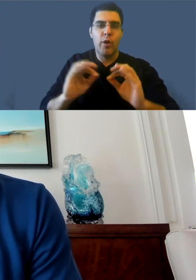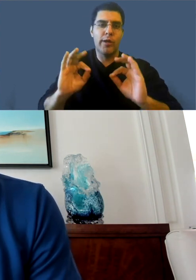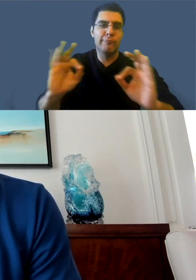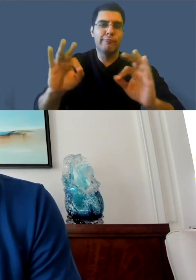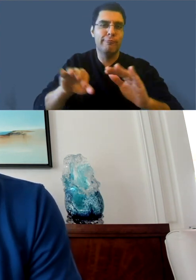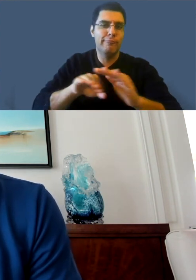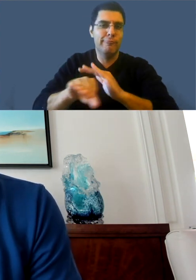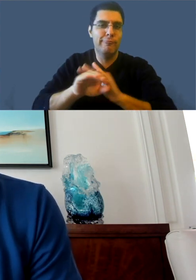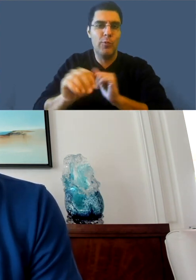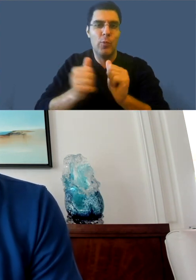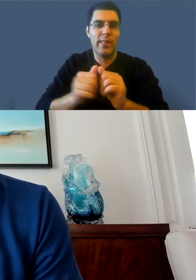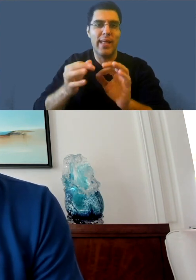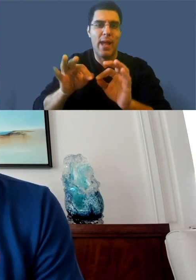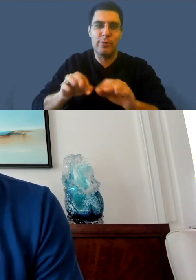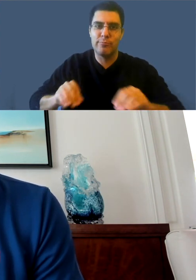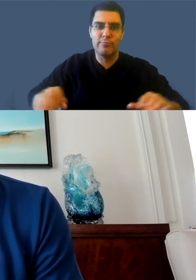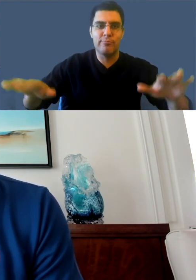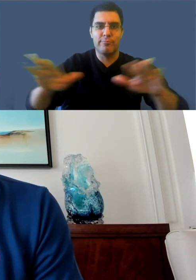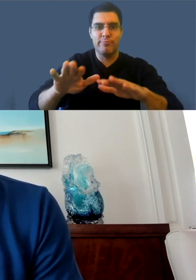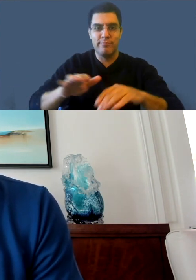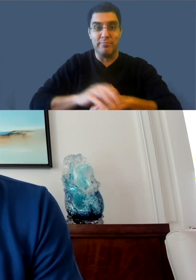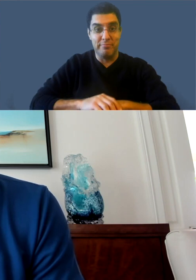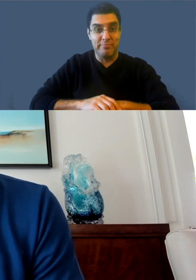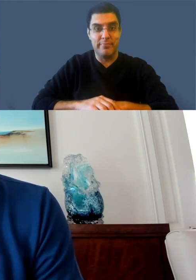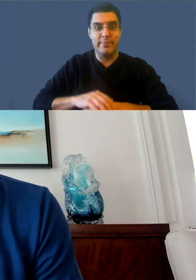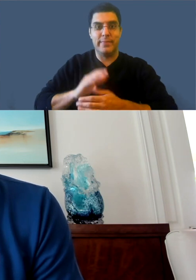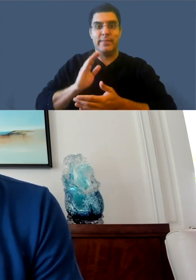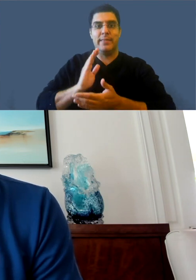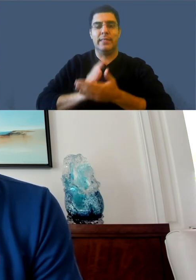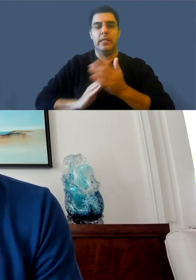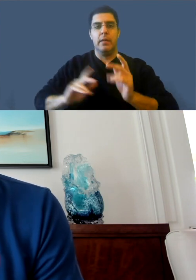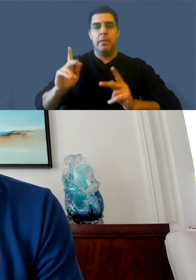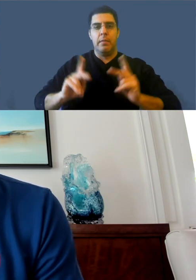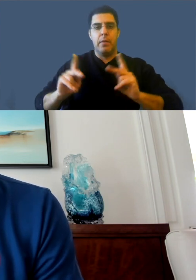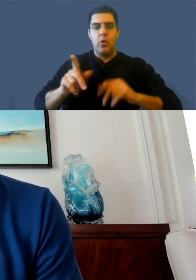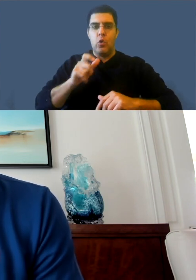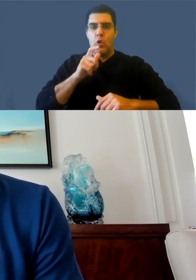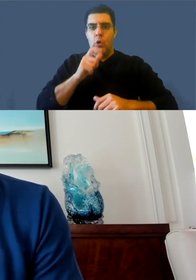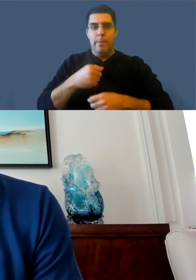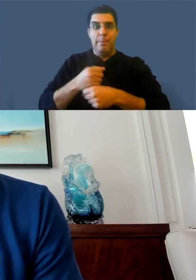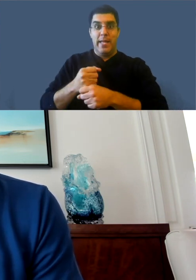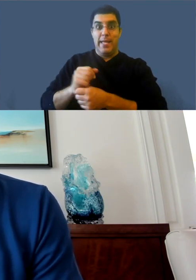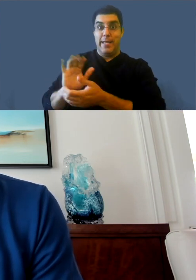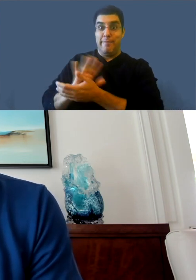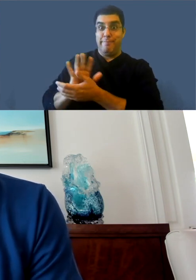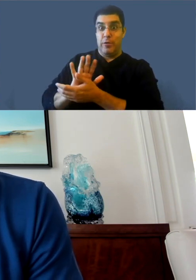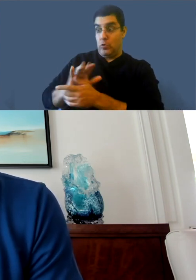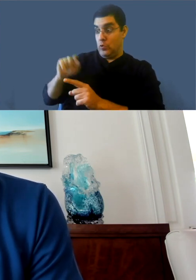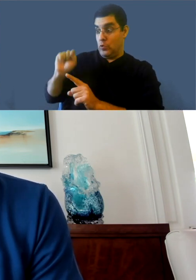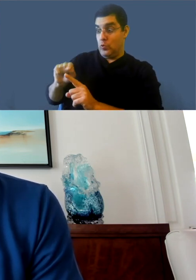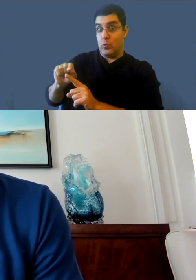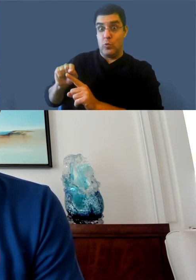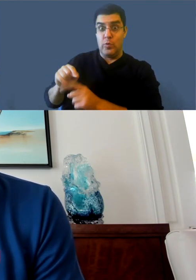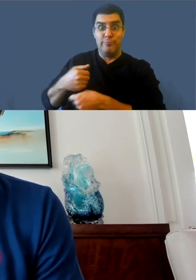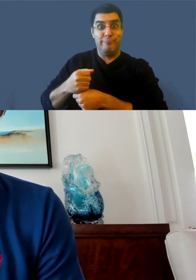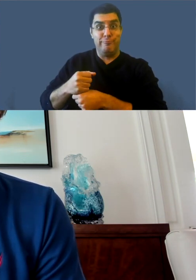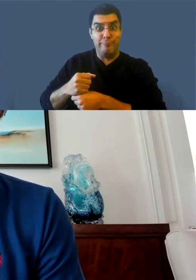that will allow a creator to invite a trusted person, to create captions on their videos,